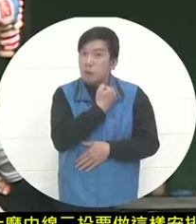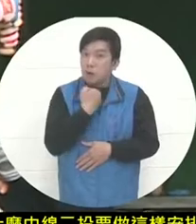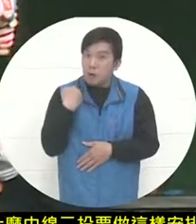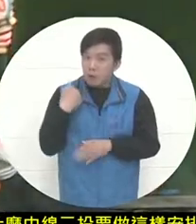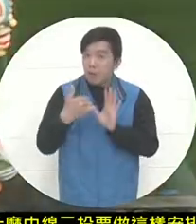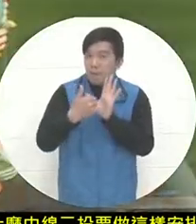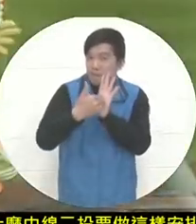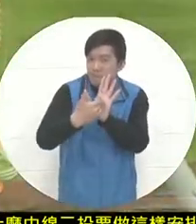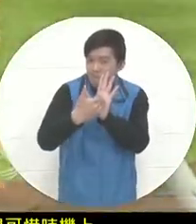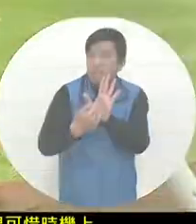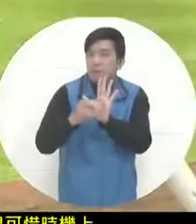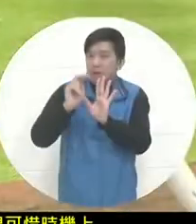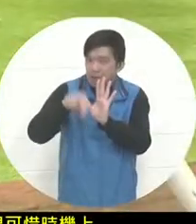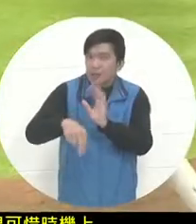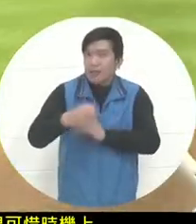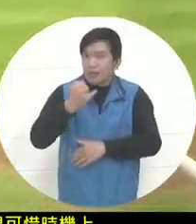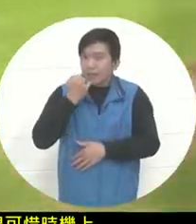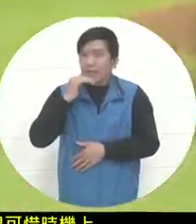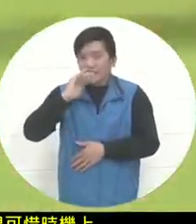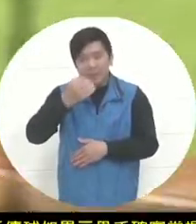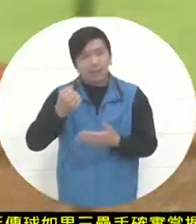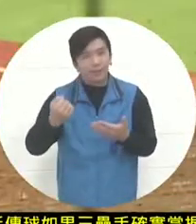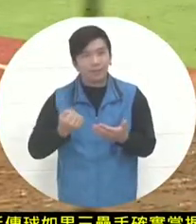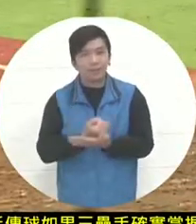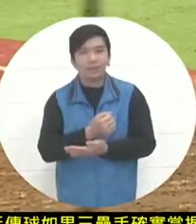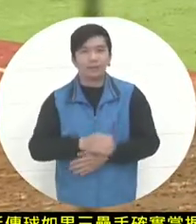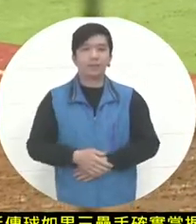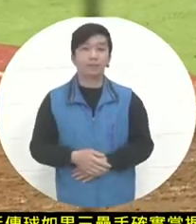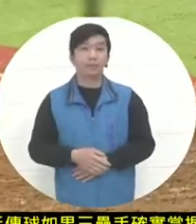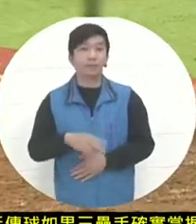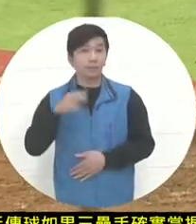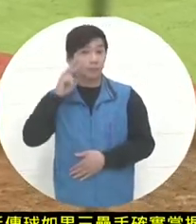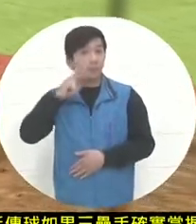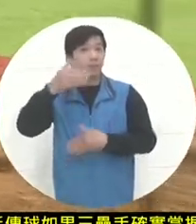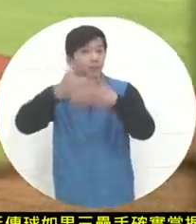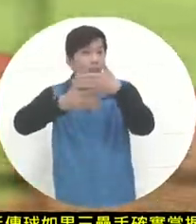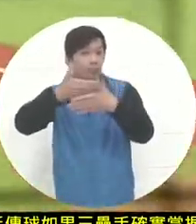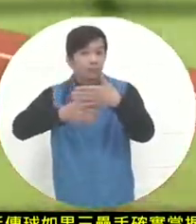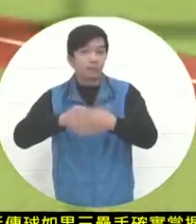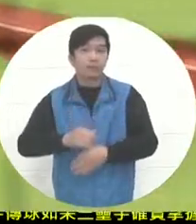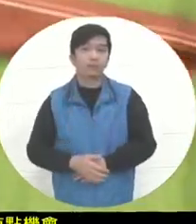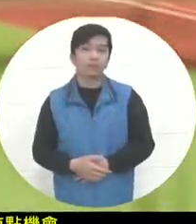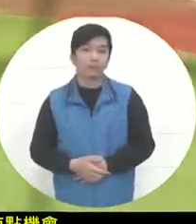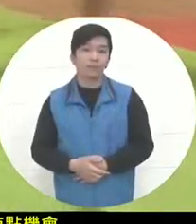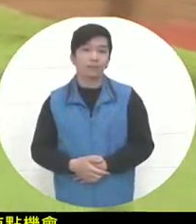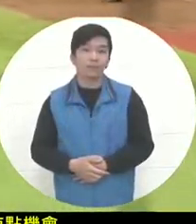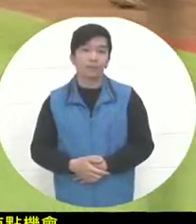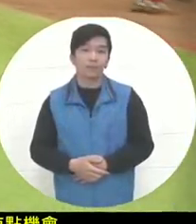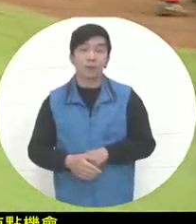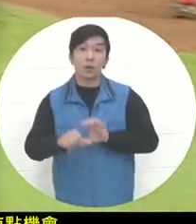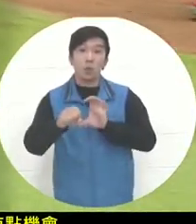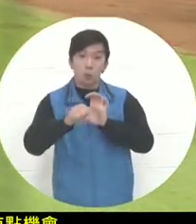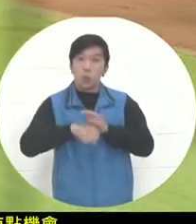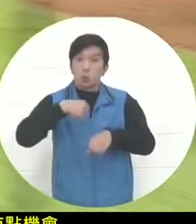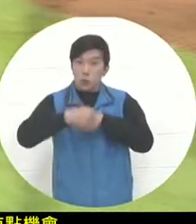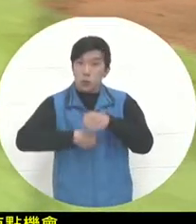to hit the runner that Earley has just started to steal. Let's take a look at the slow motion . In fact, the catcher has already matched his footsteps when he catches the ball.